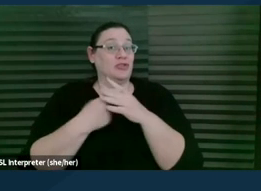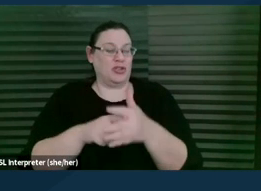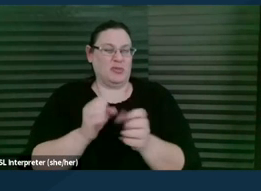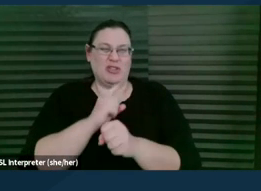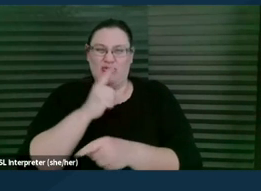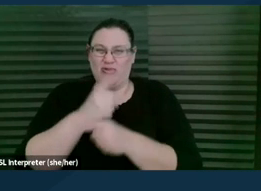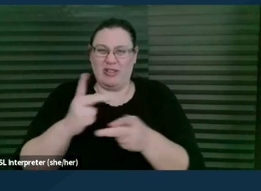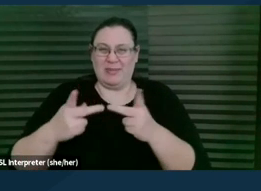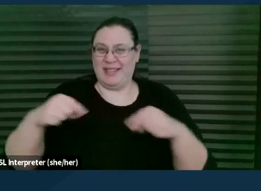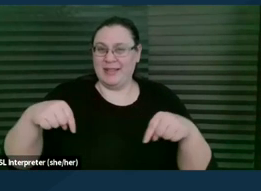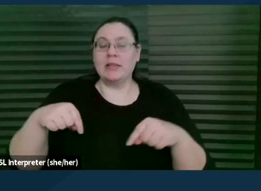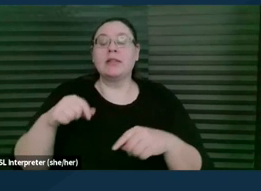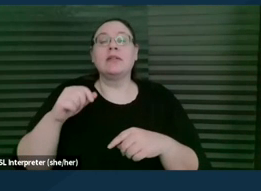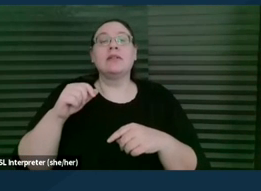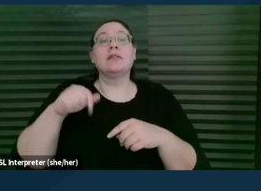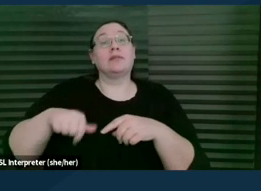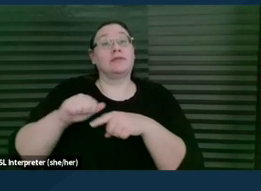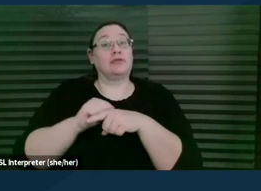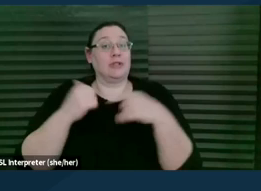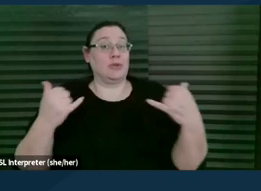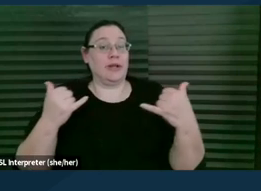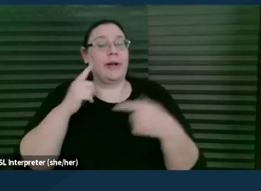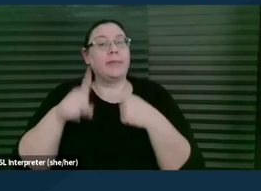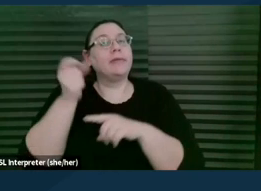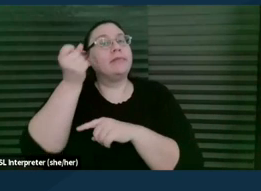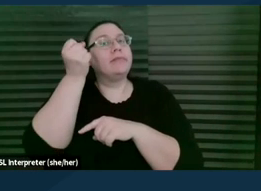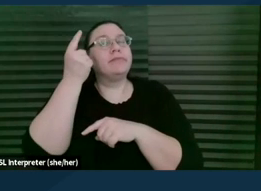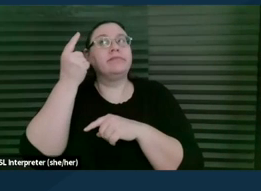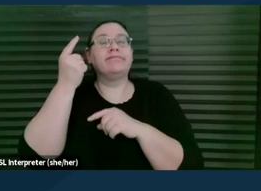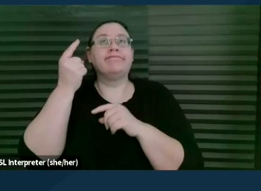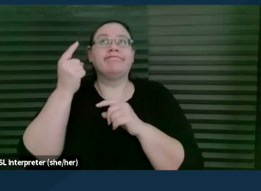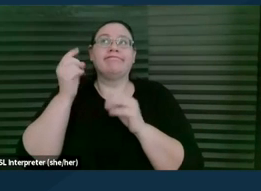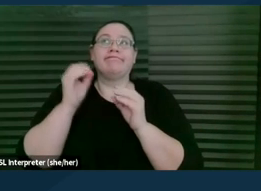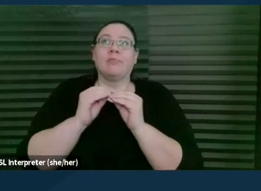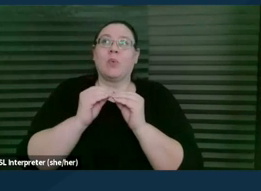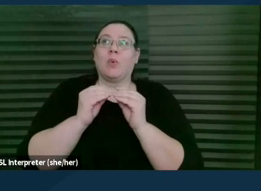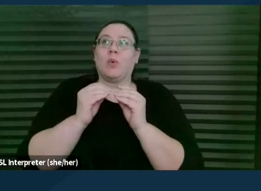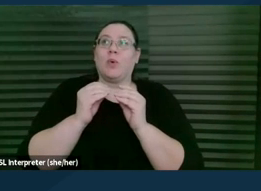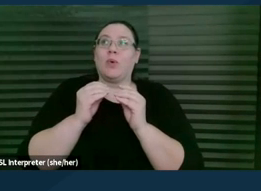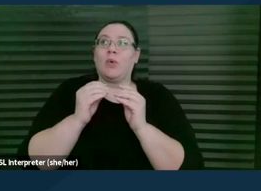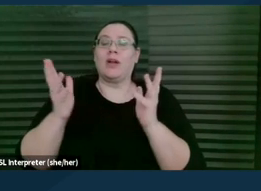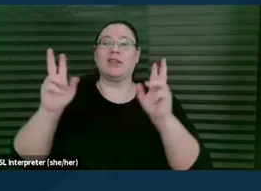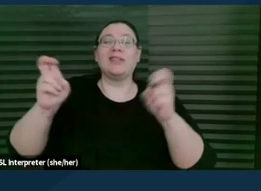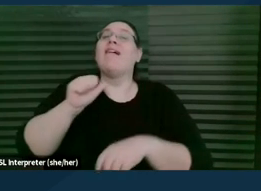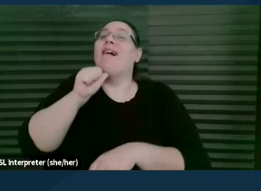This training is about understanding more what is the unauthorized practice of law